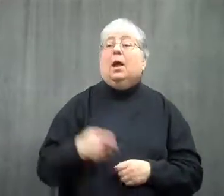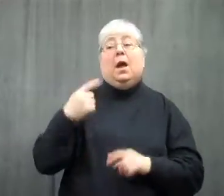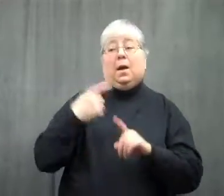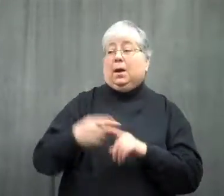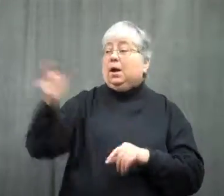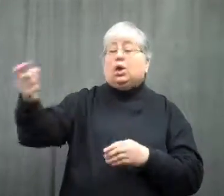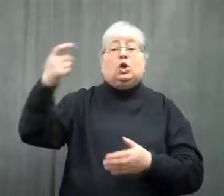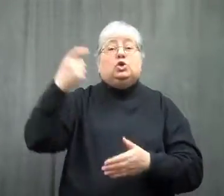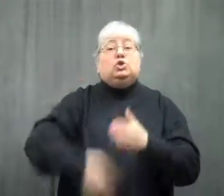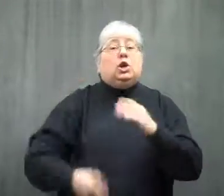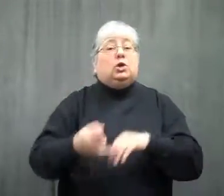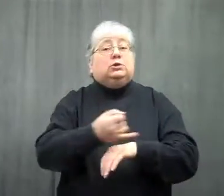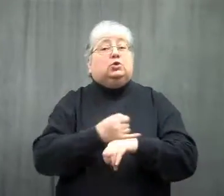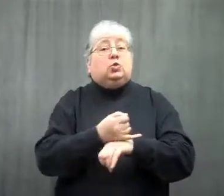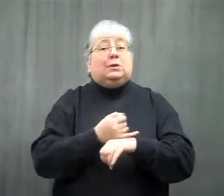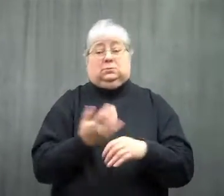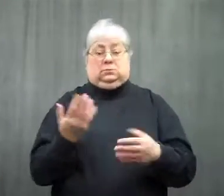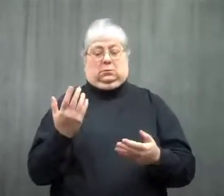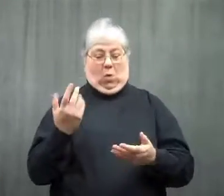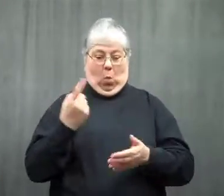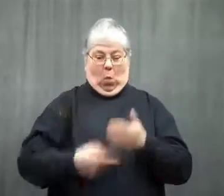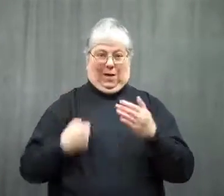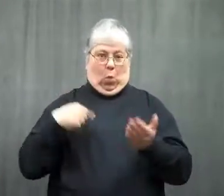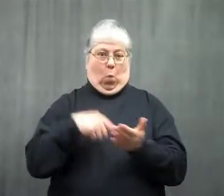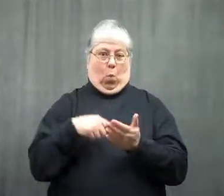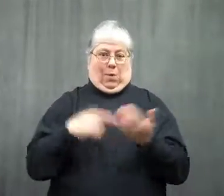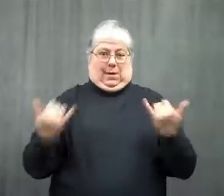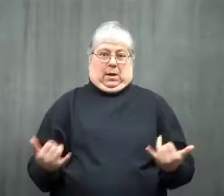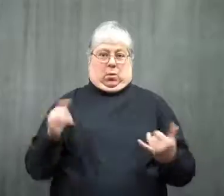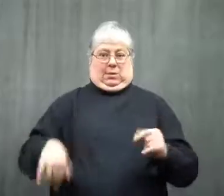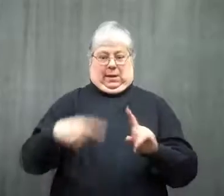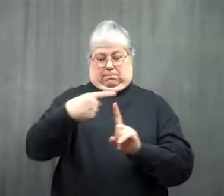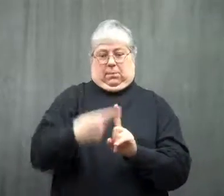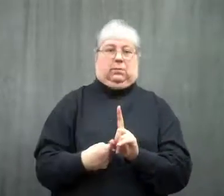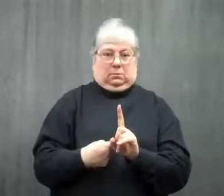The interest charged can only be on what the balance is that month.